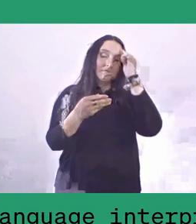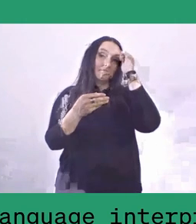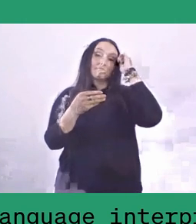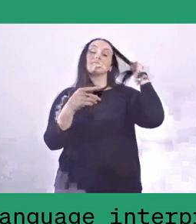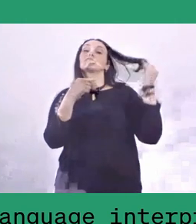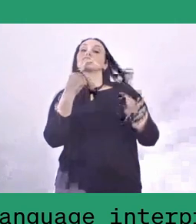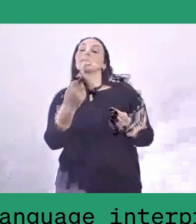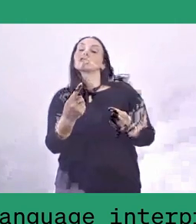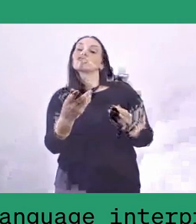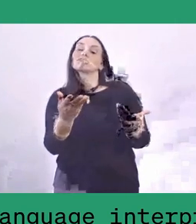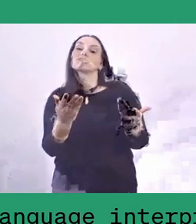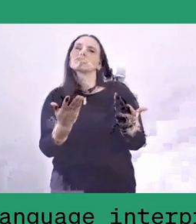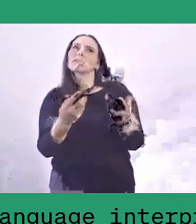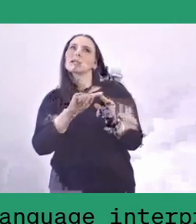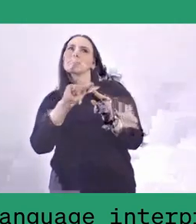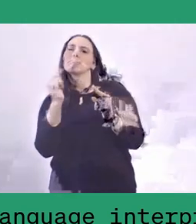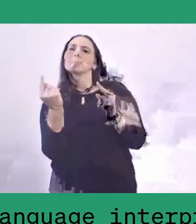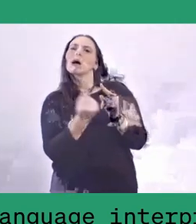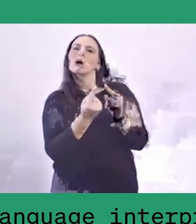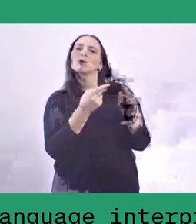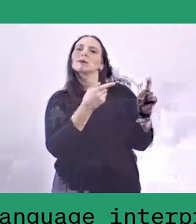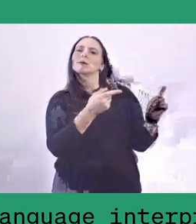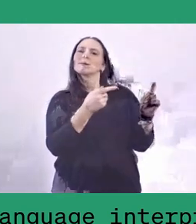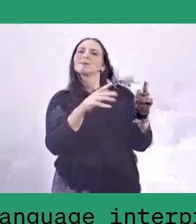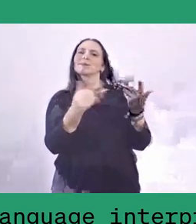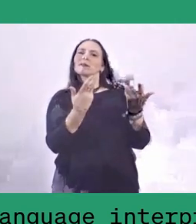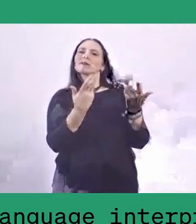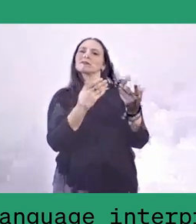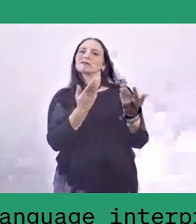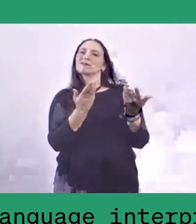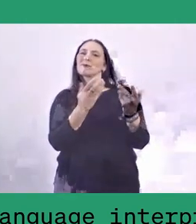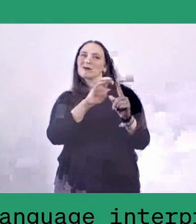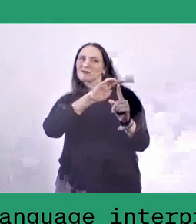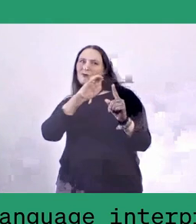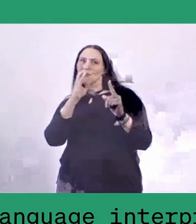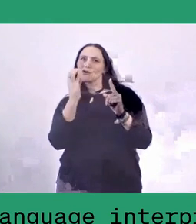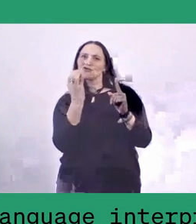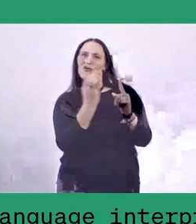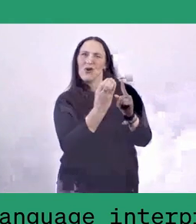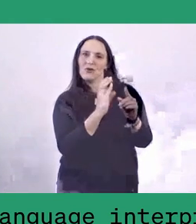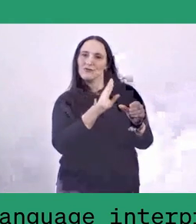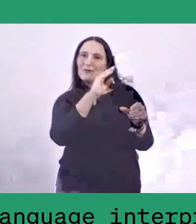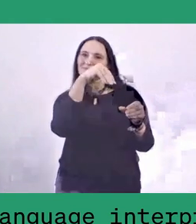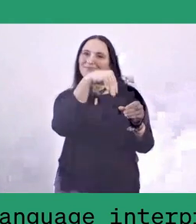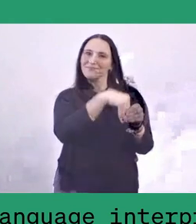you had quickly mentioned about how being uprooted from culture can impact on values.